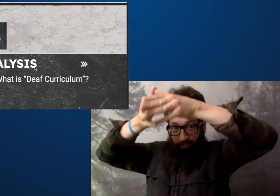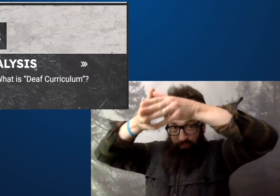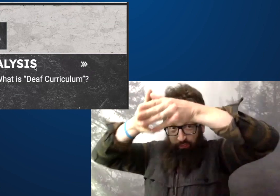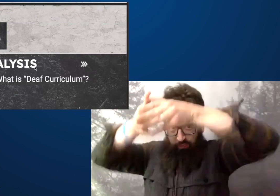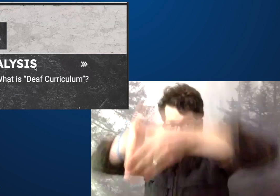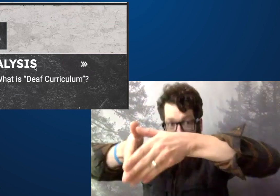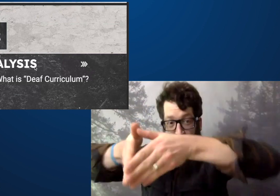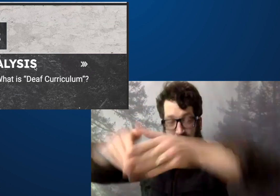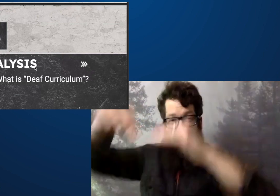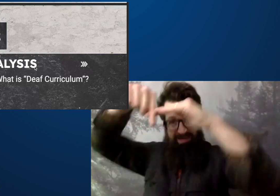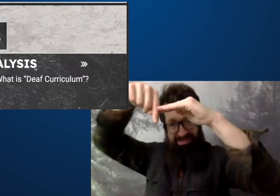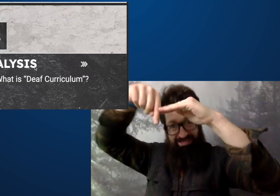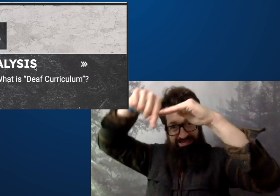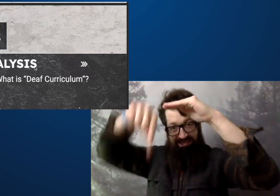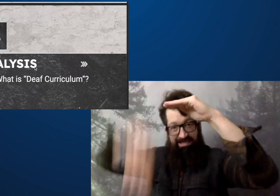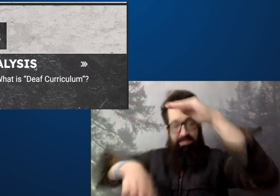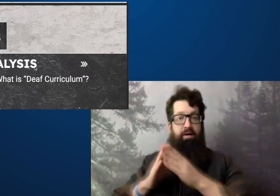So now I'd like to take this concept